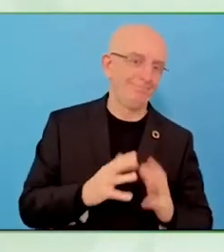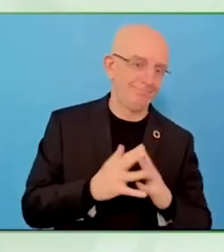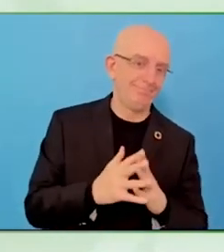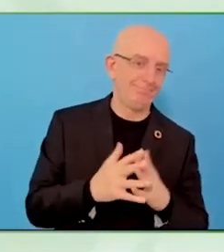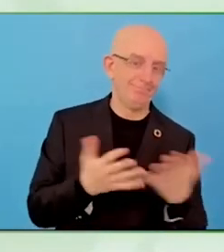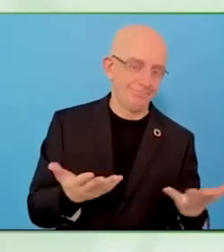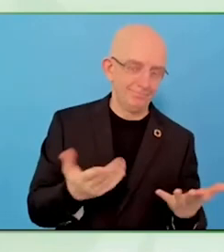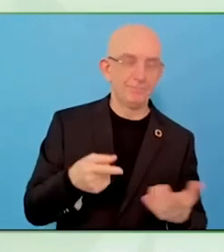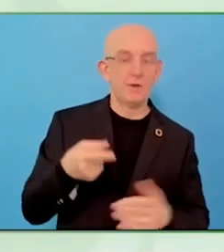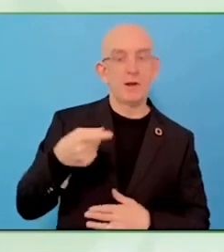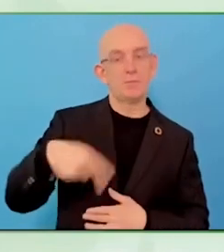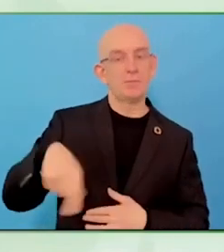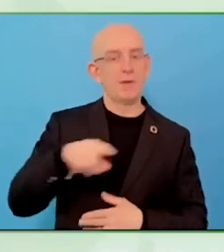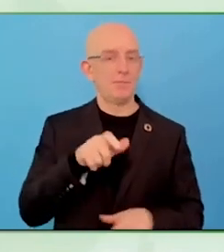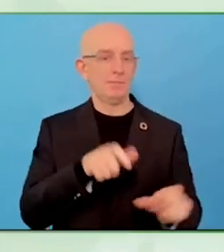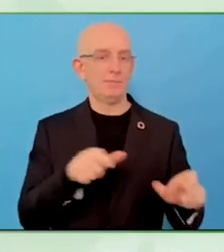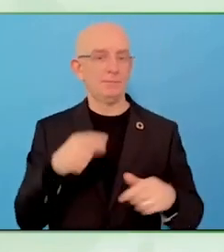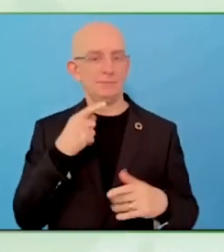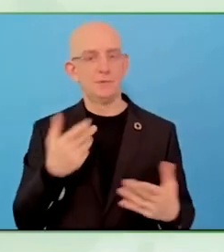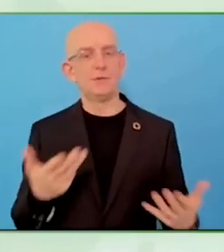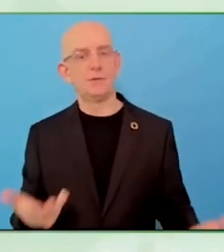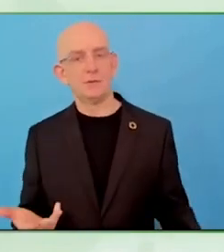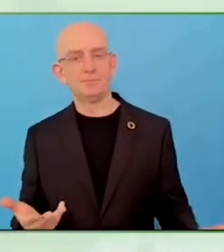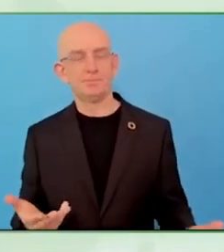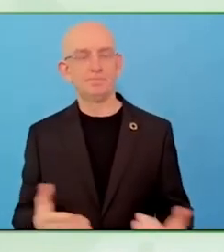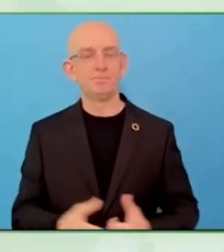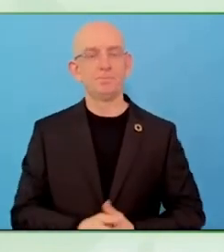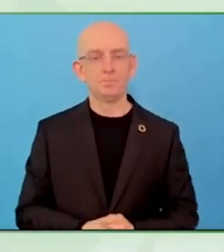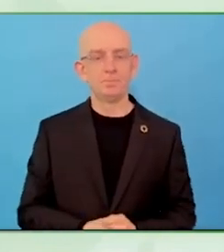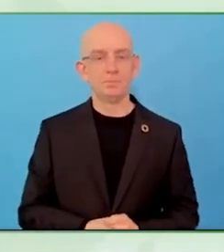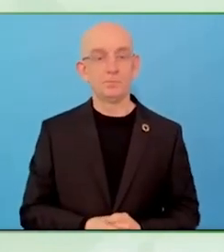With the occupation, where people are really suffering on a daily basis?